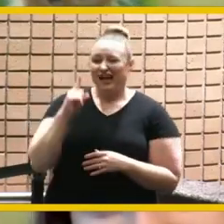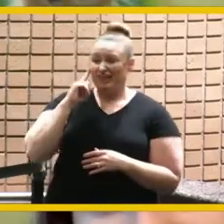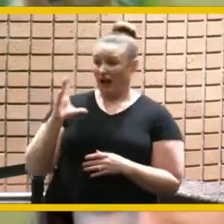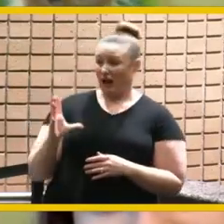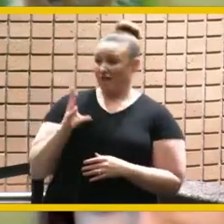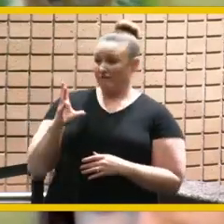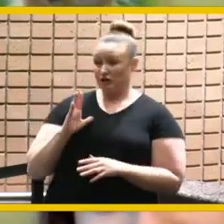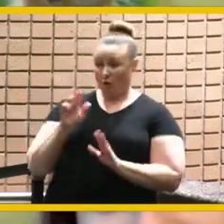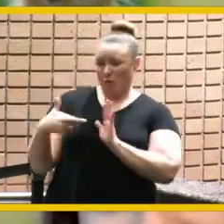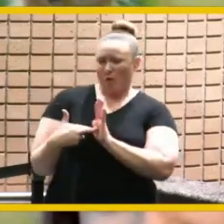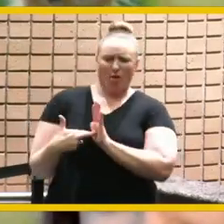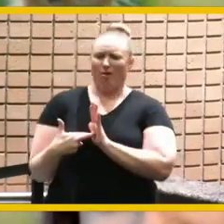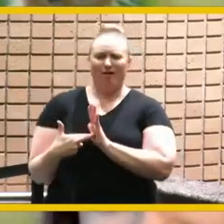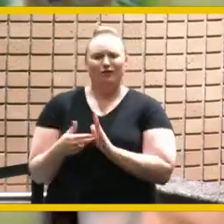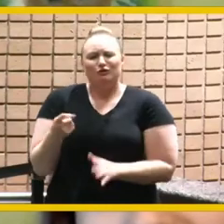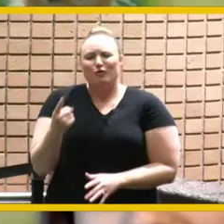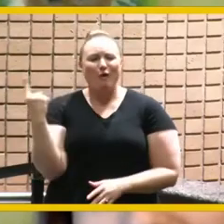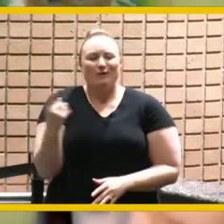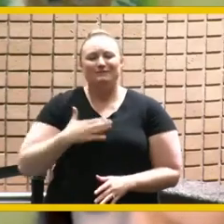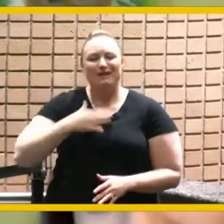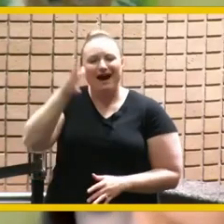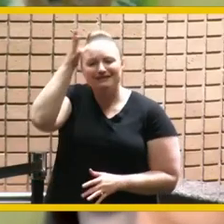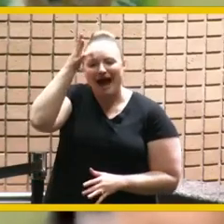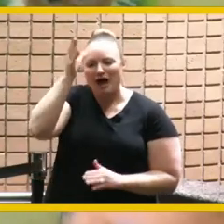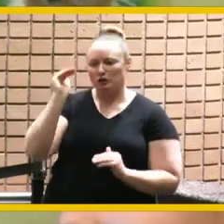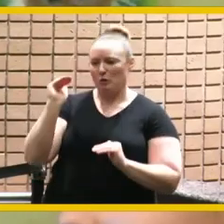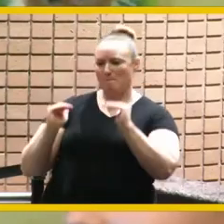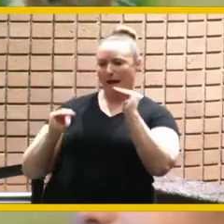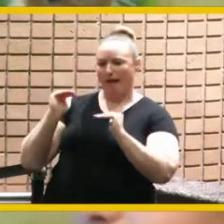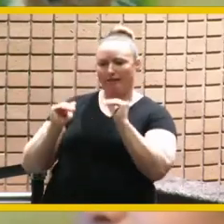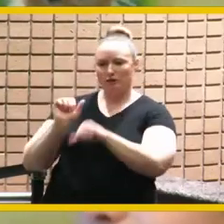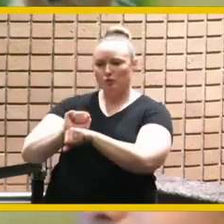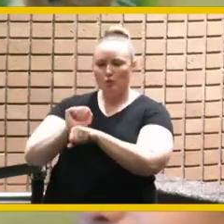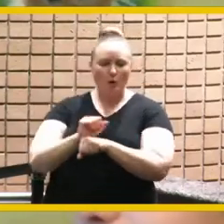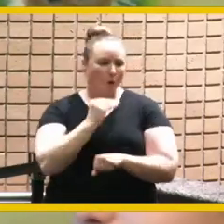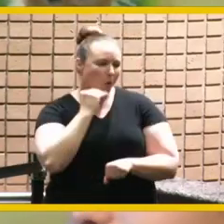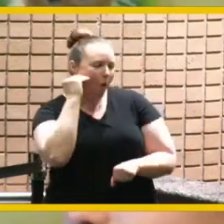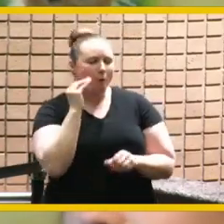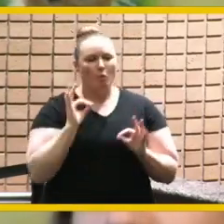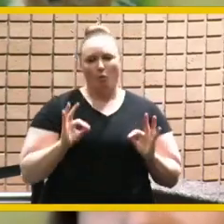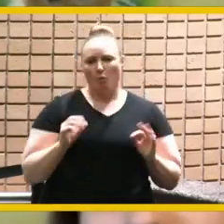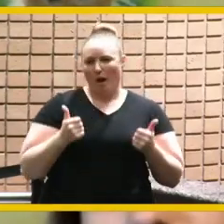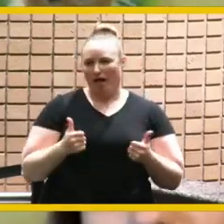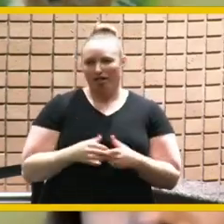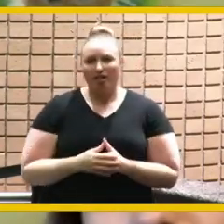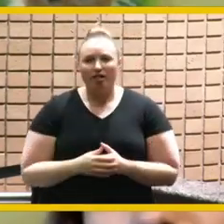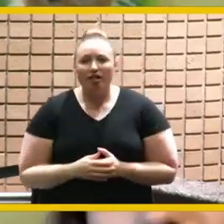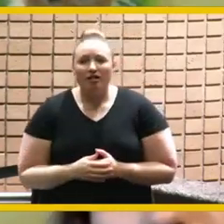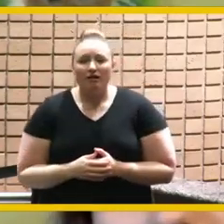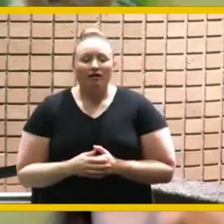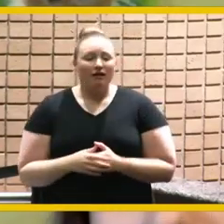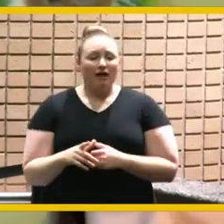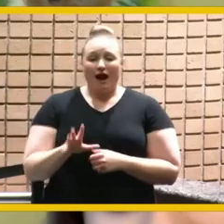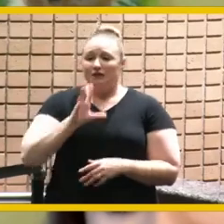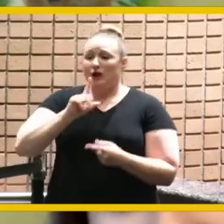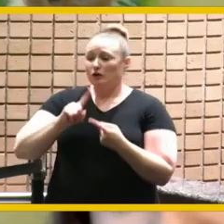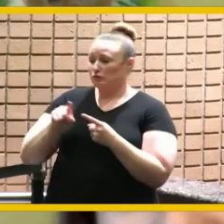you always balance out super well and even talking to people um around me i i felt included because